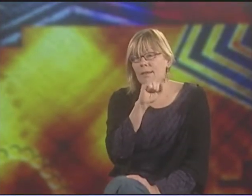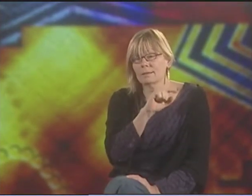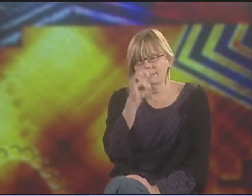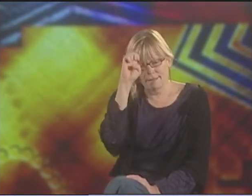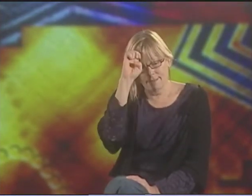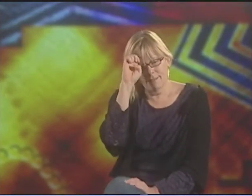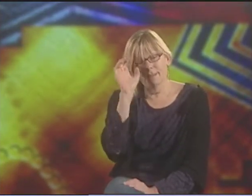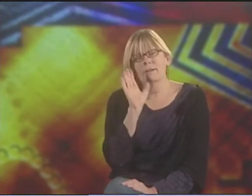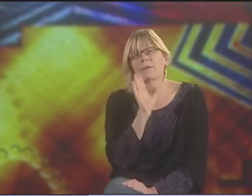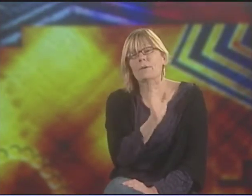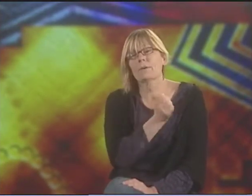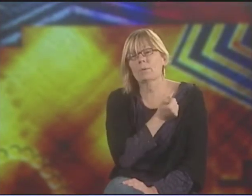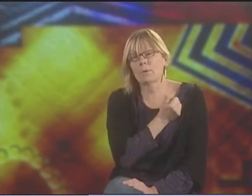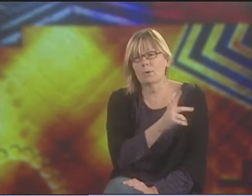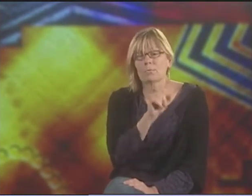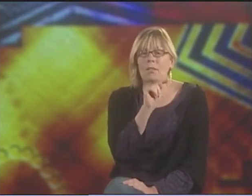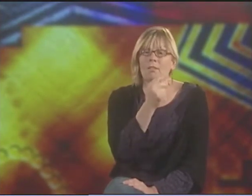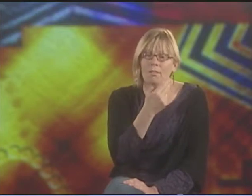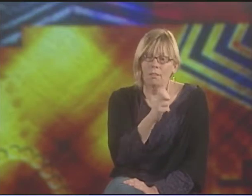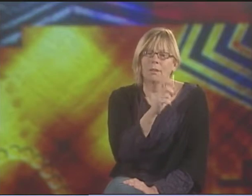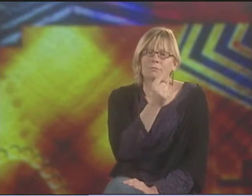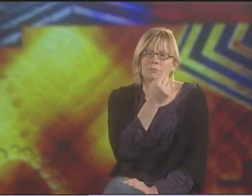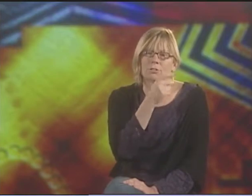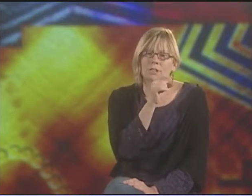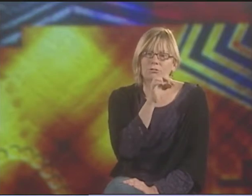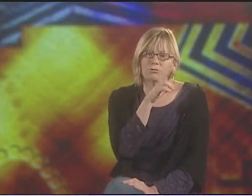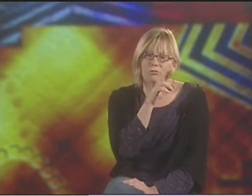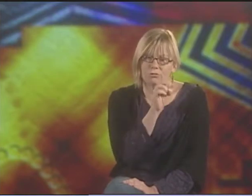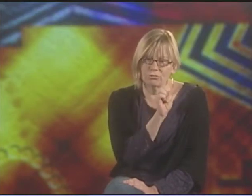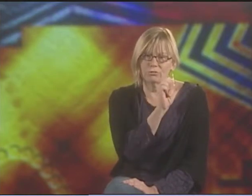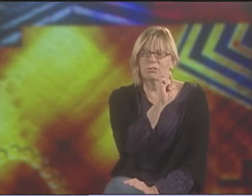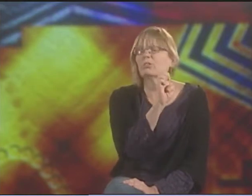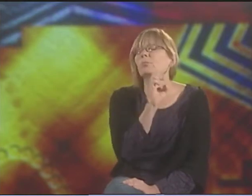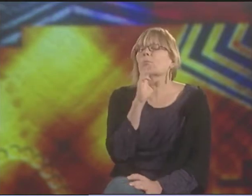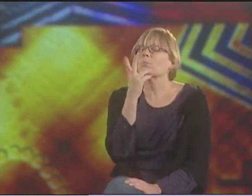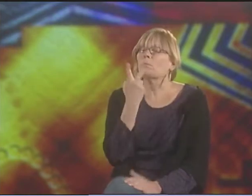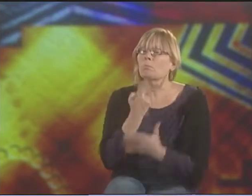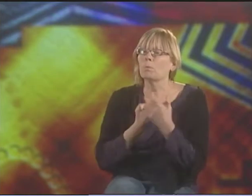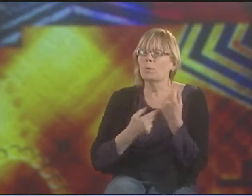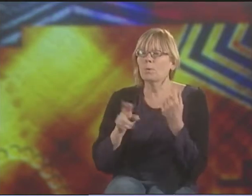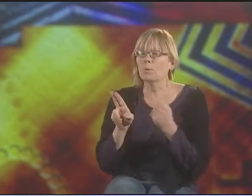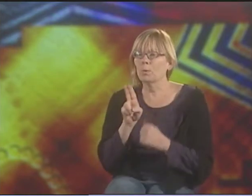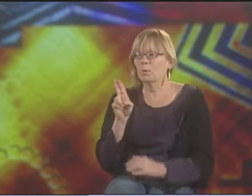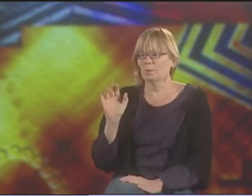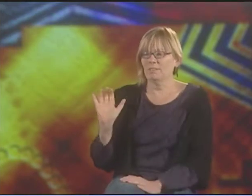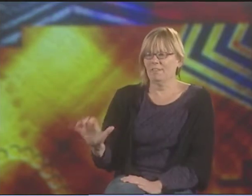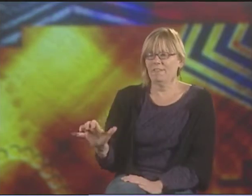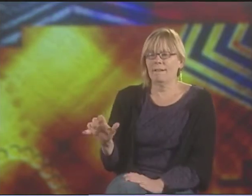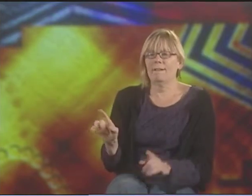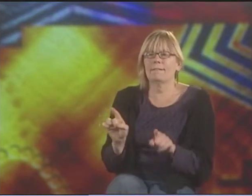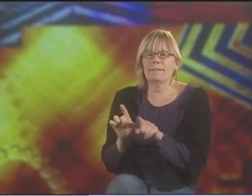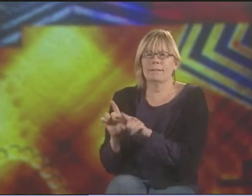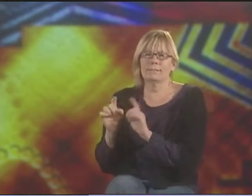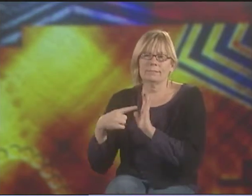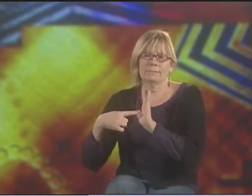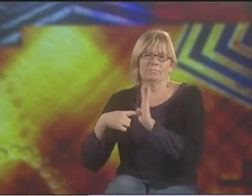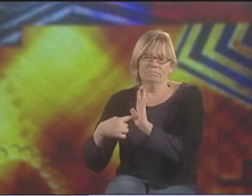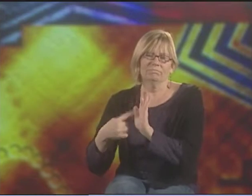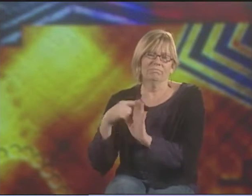AND ELLA MAE LENTZ, HER POEM CALLED "THE TREASURE," BOTH OF THEM USE THAT IMAGE